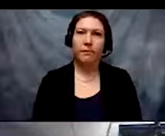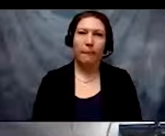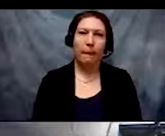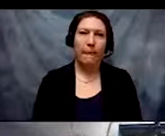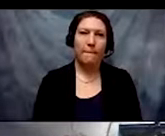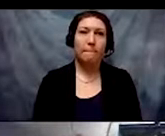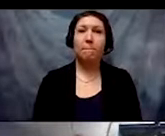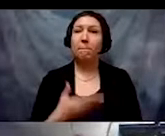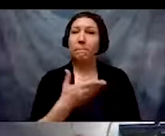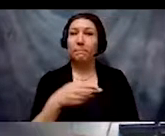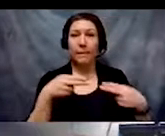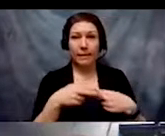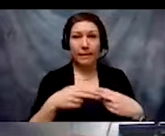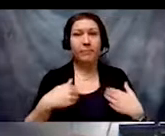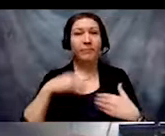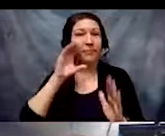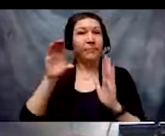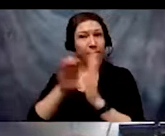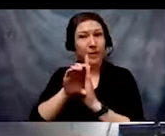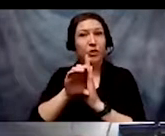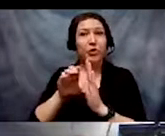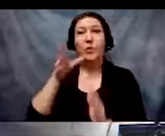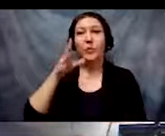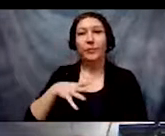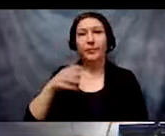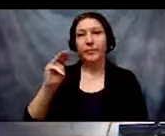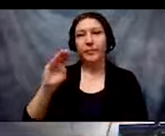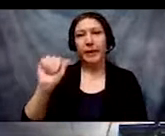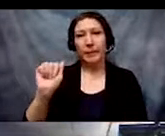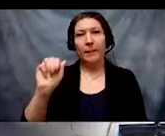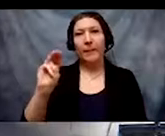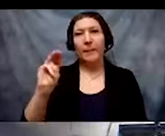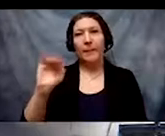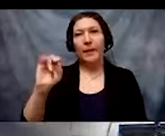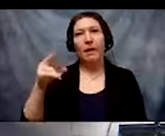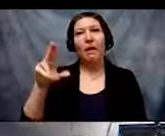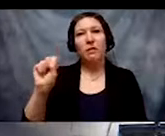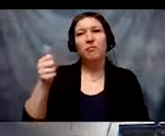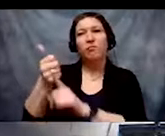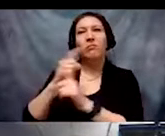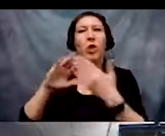On this slide there is a photo of Mia Mingus who is a community organizer and writer.